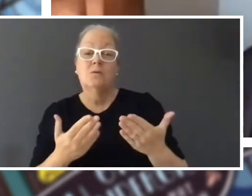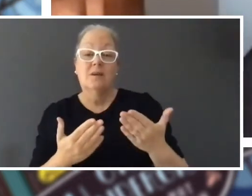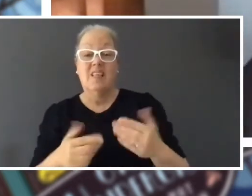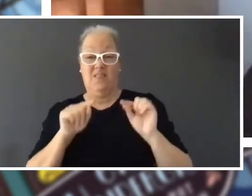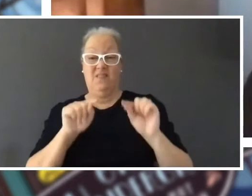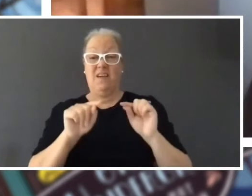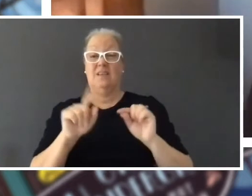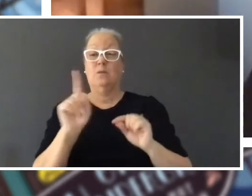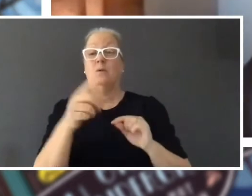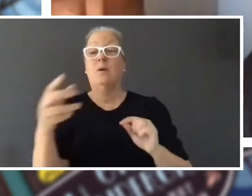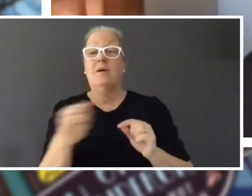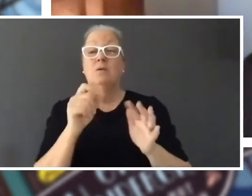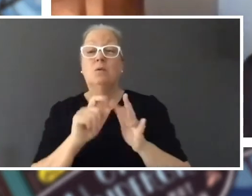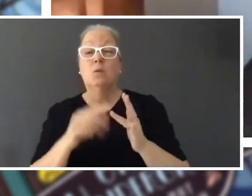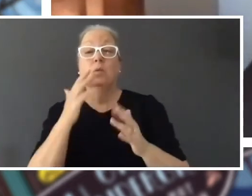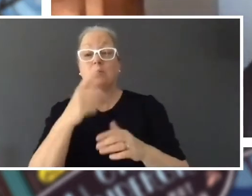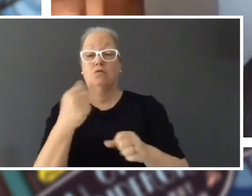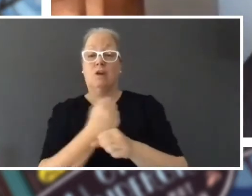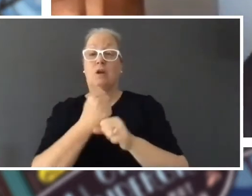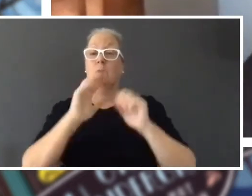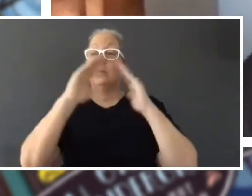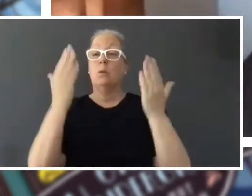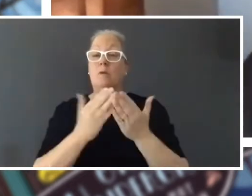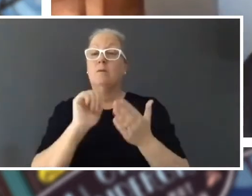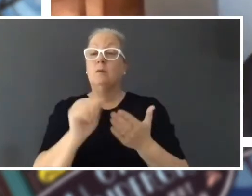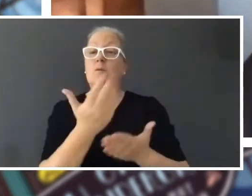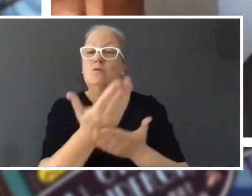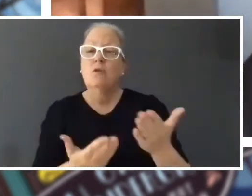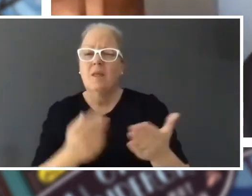your stories, think about what's fun if someone read this story would they